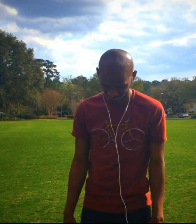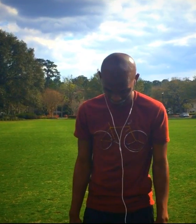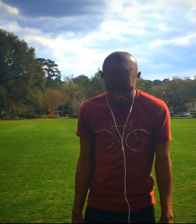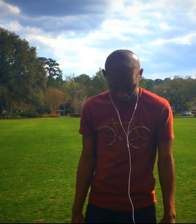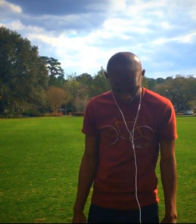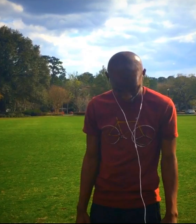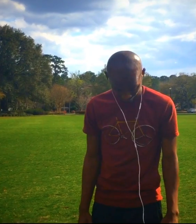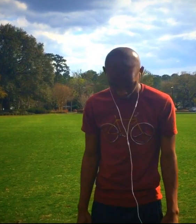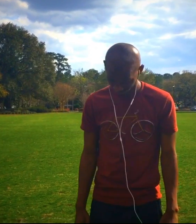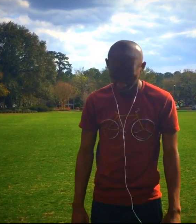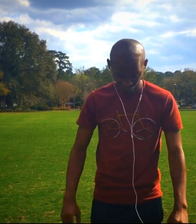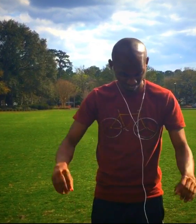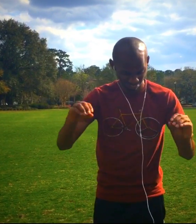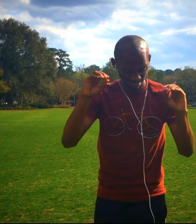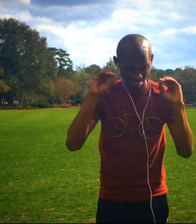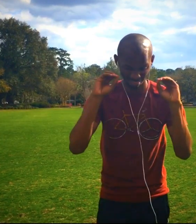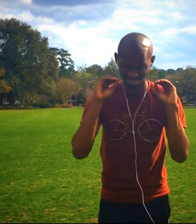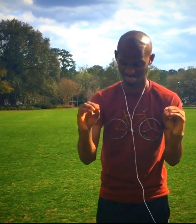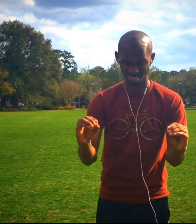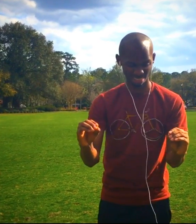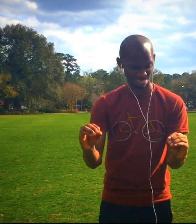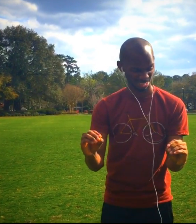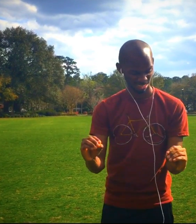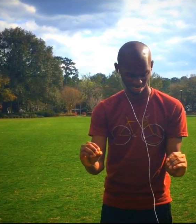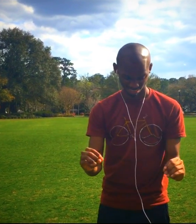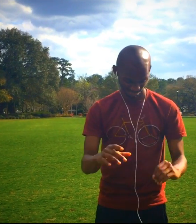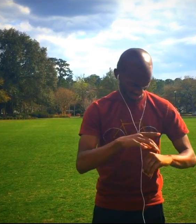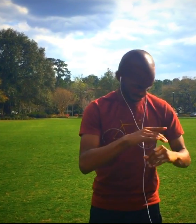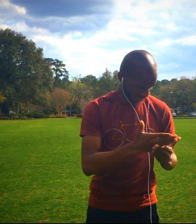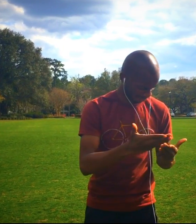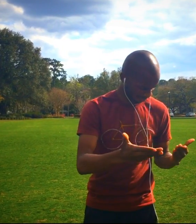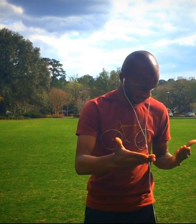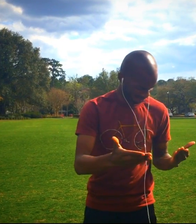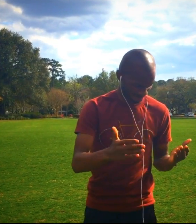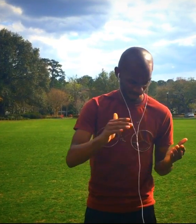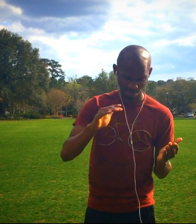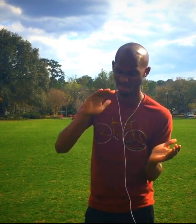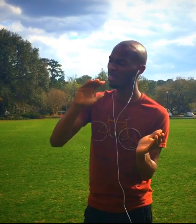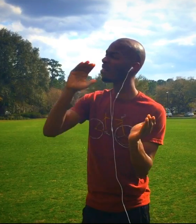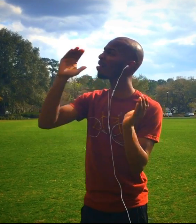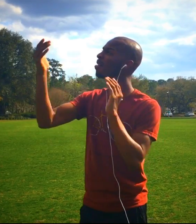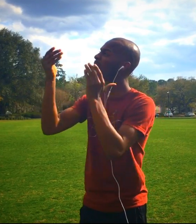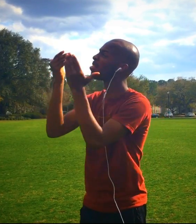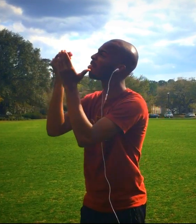There's nothing worth more That could ever come close.